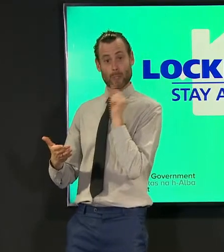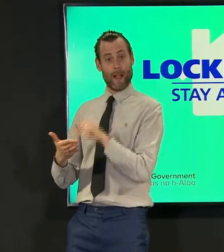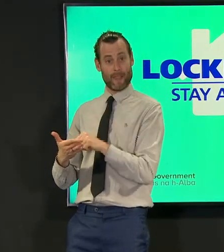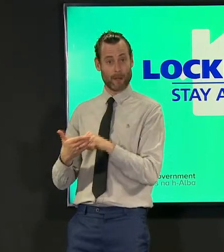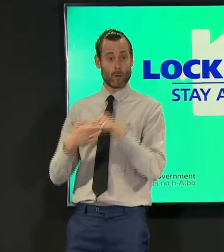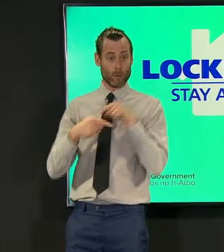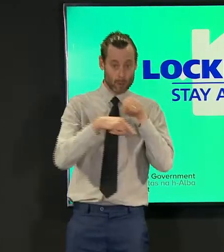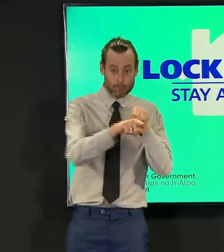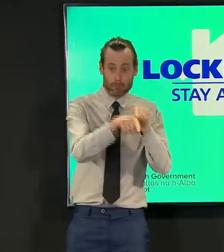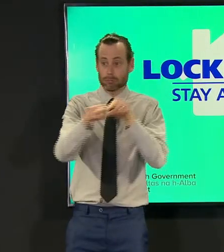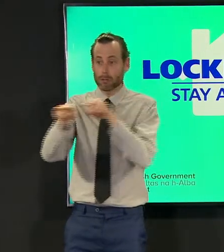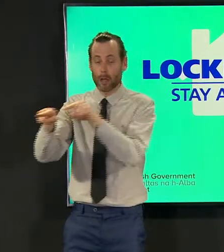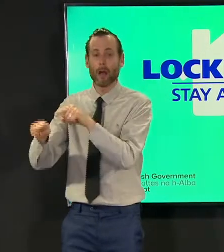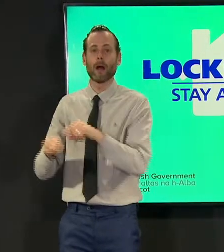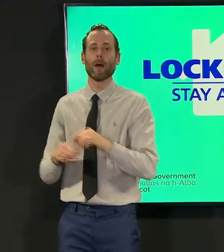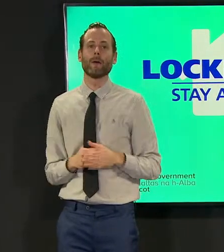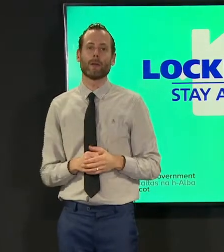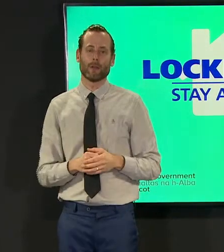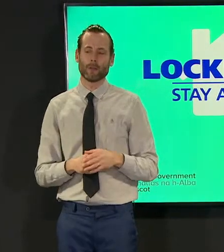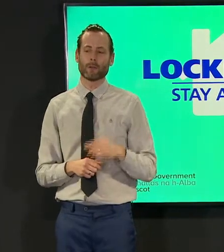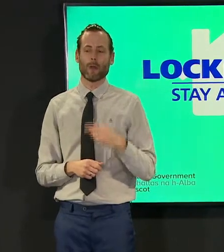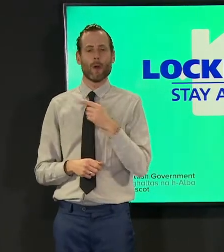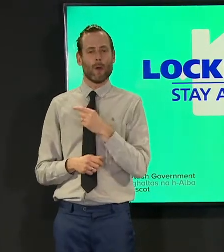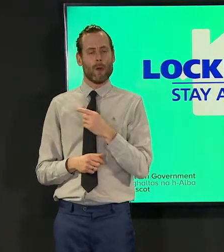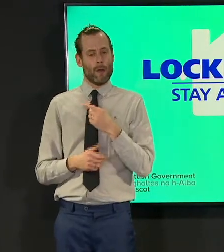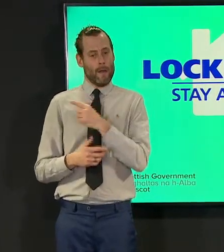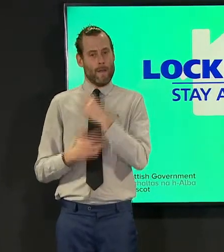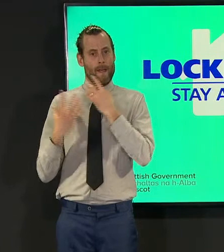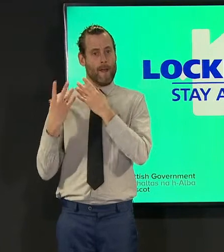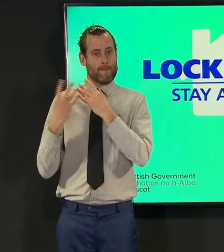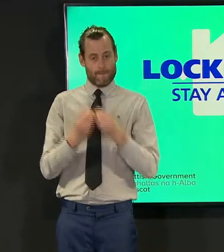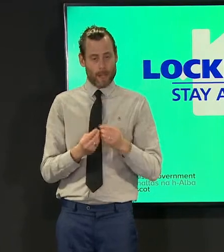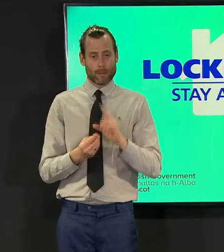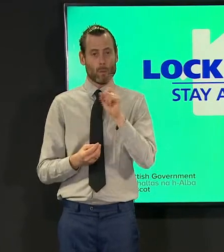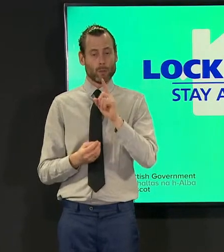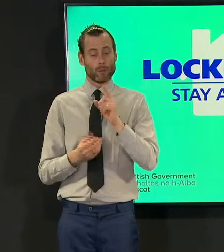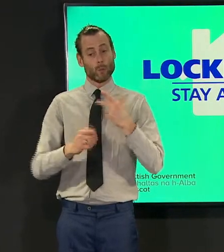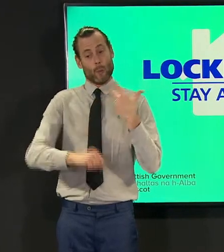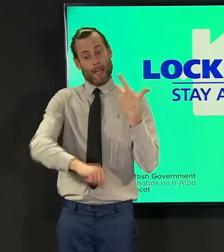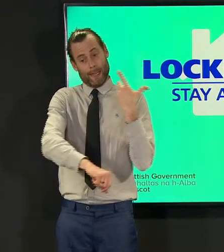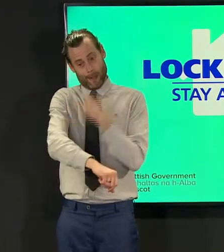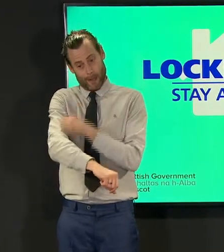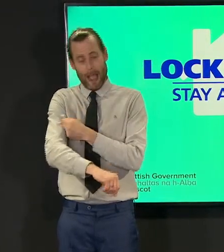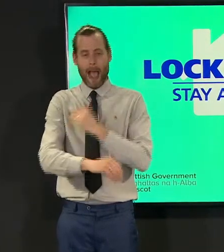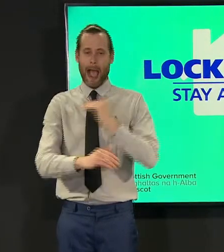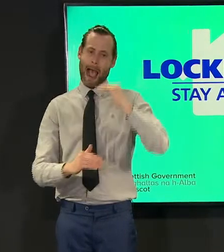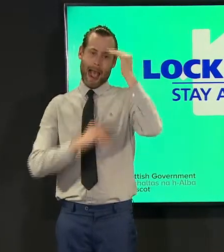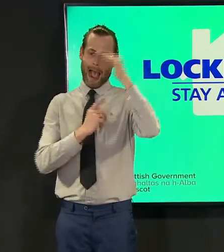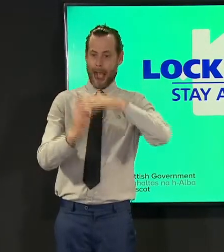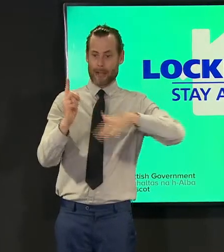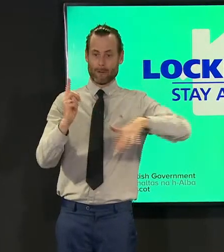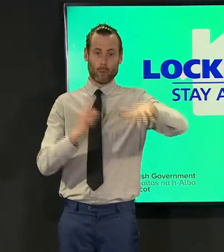of the largest number of the adult population as fast as you can so if you take those two together